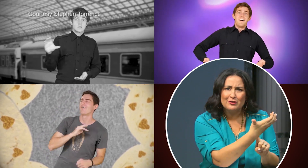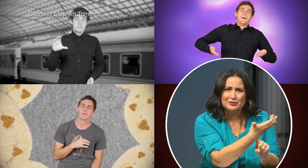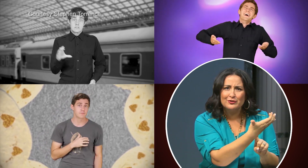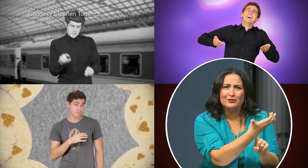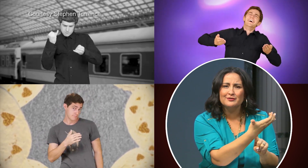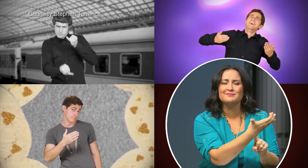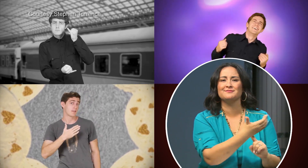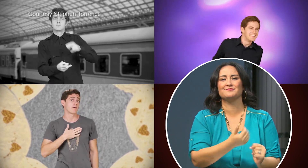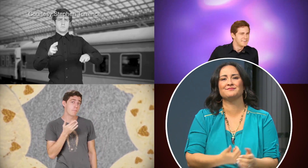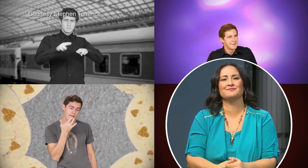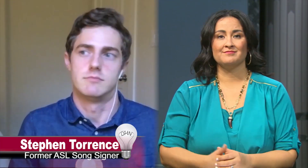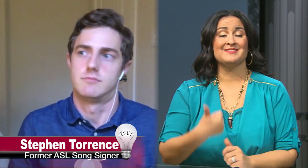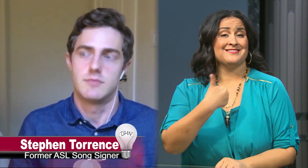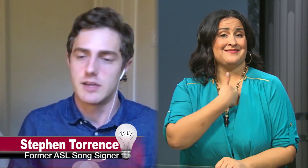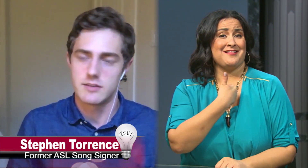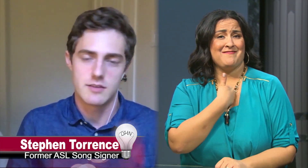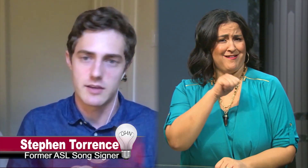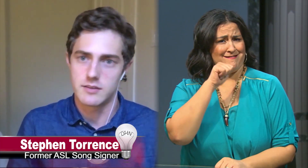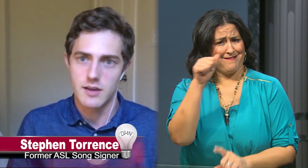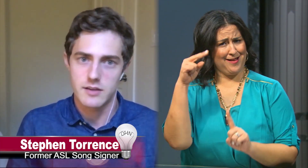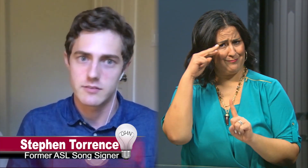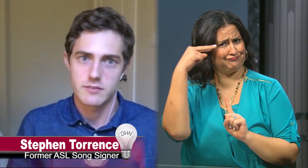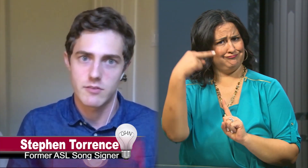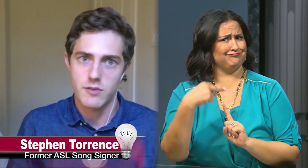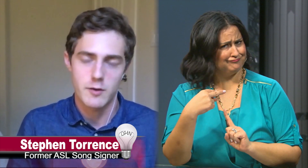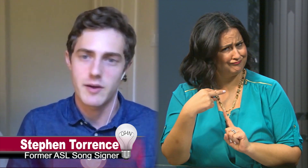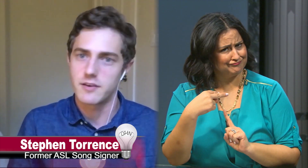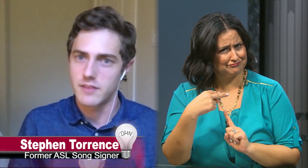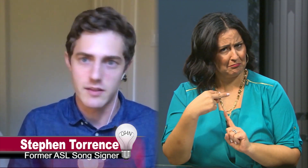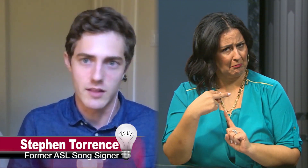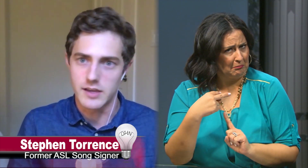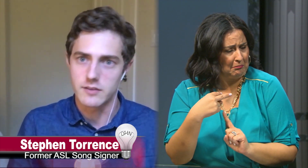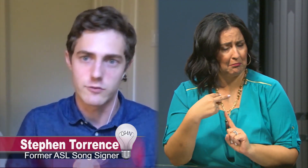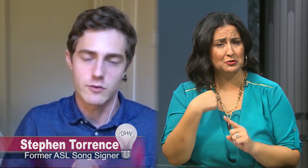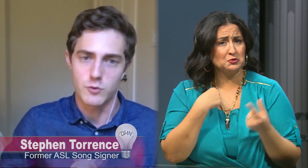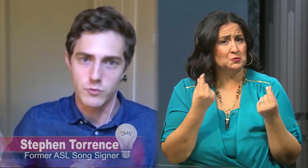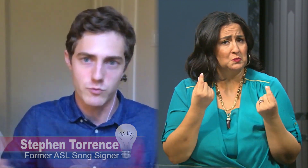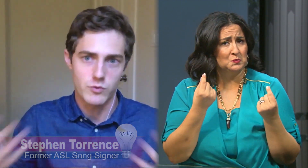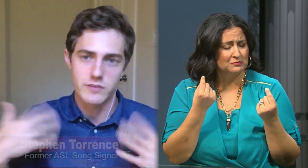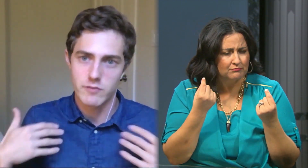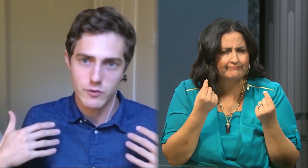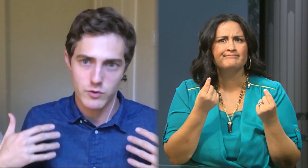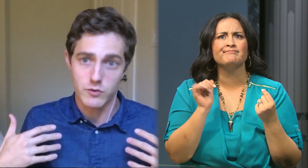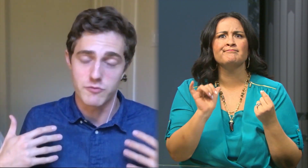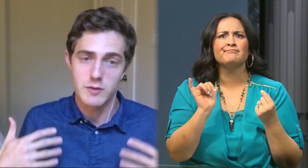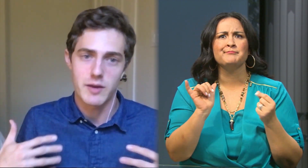Stephen: “I had not thought about it in that light. So, receiving the critical feedback